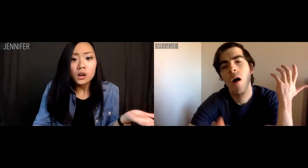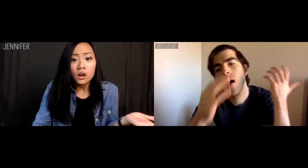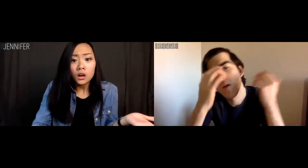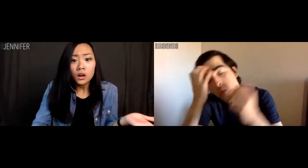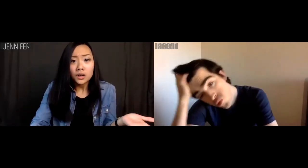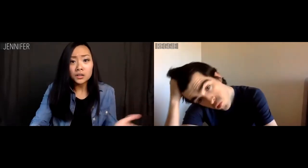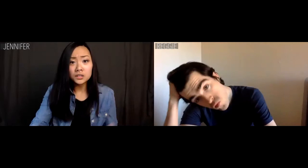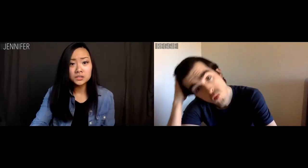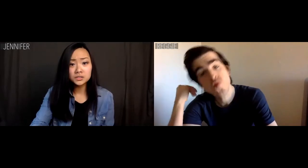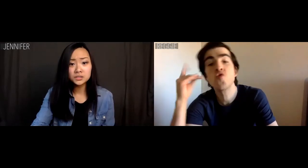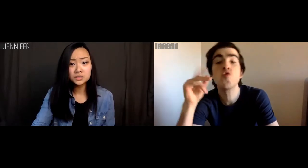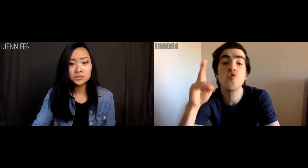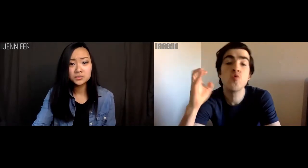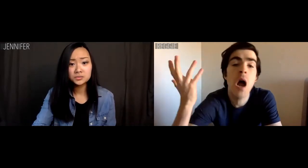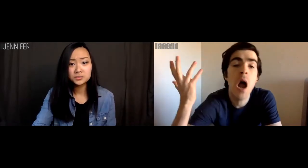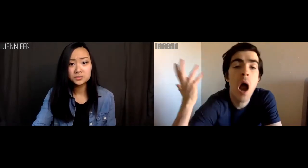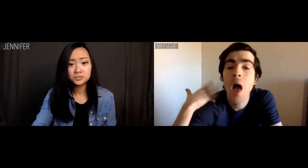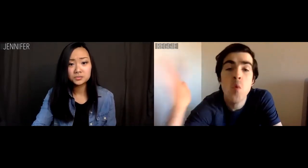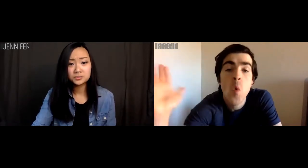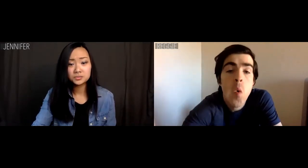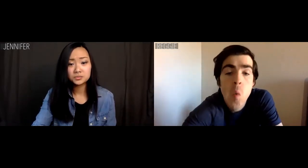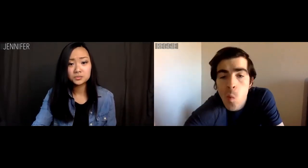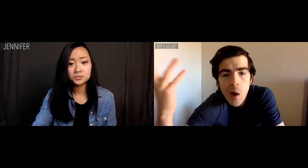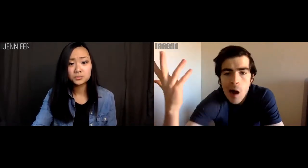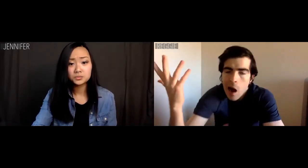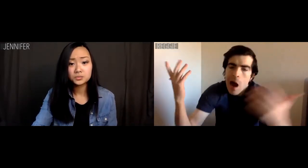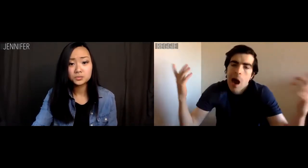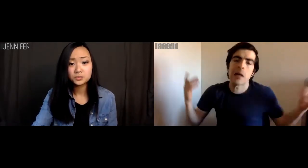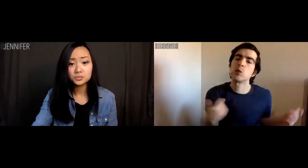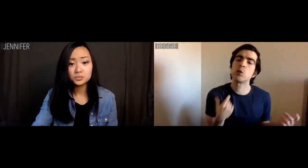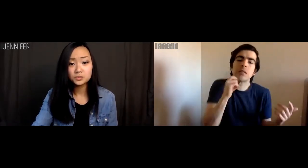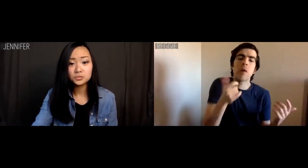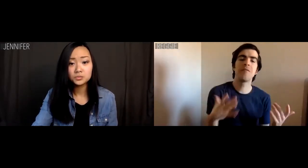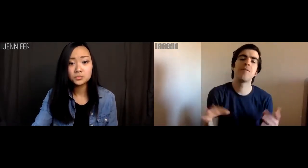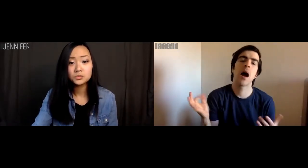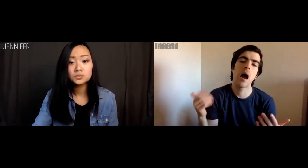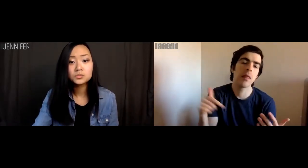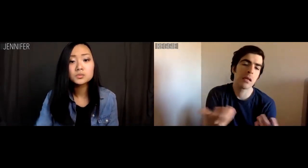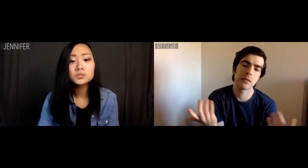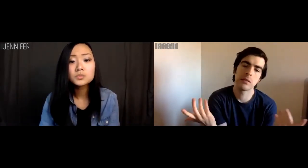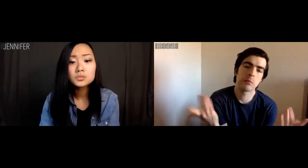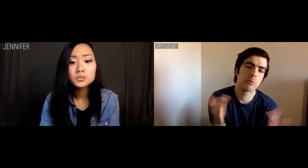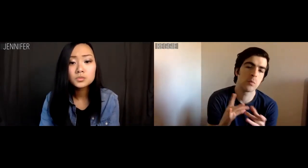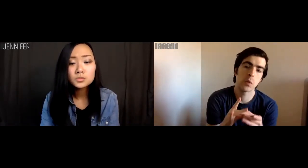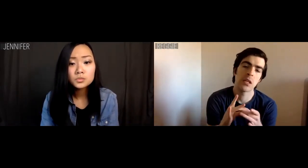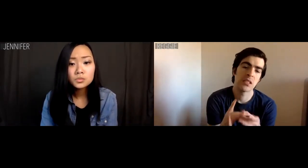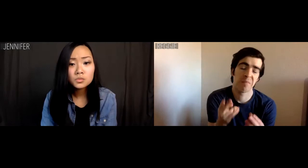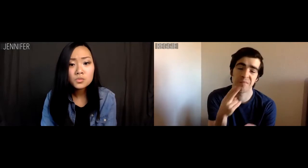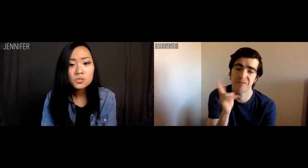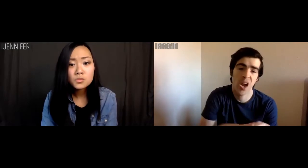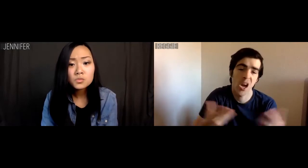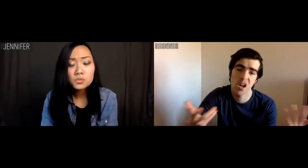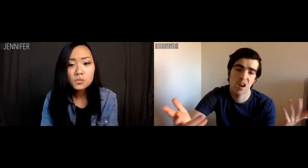Reggie: Dude, I don't know. I just don't find this relationship fun.